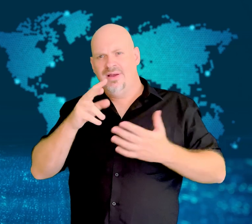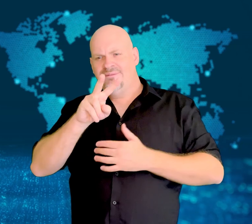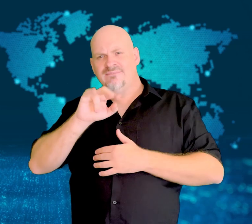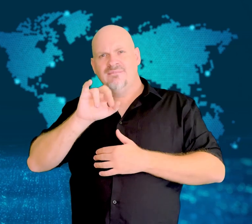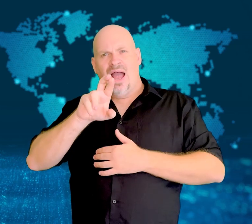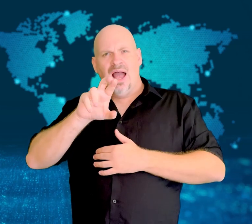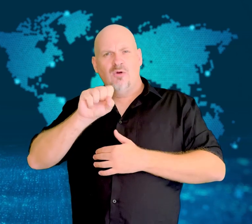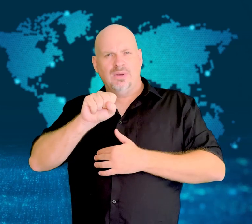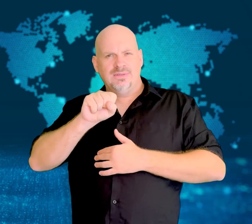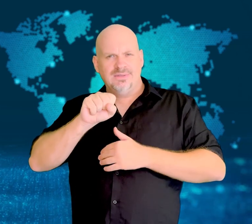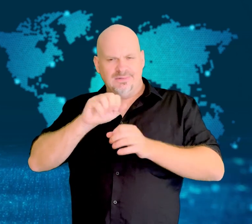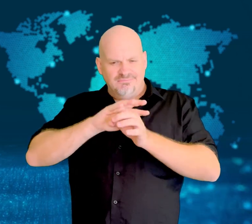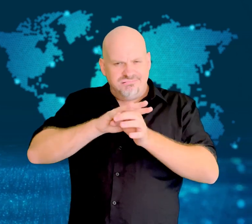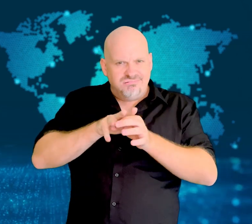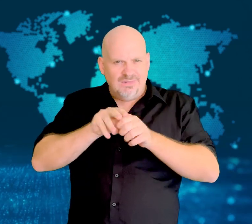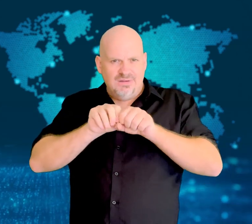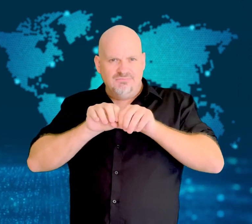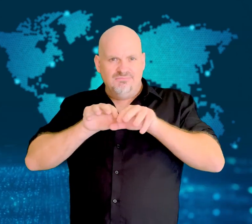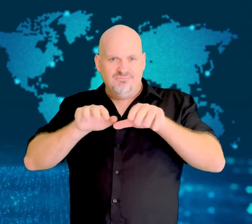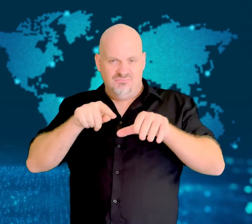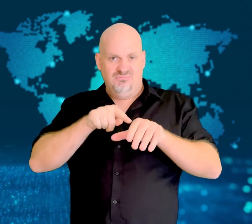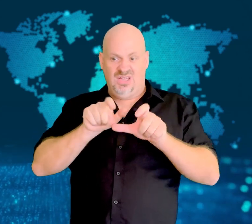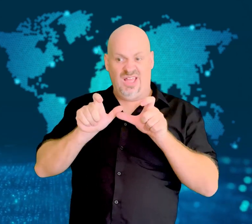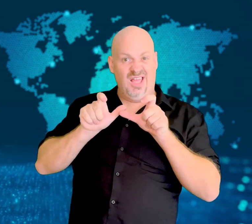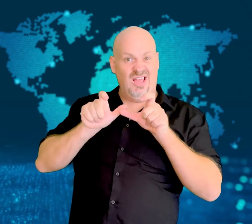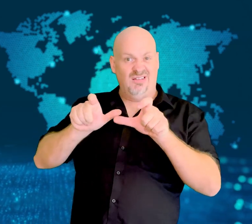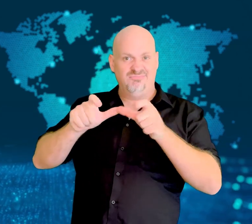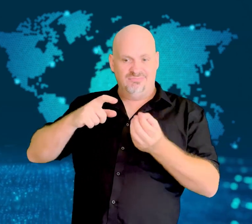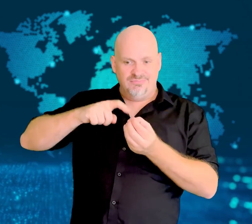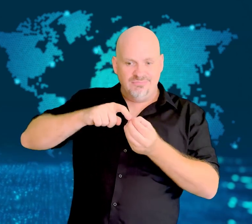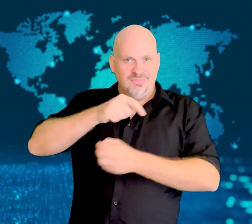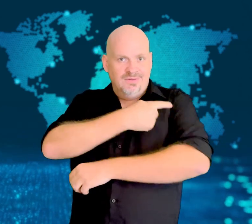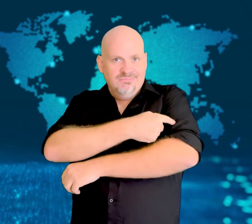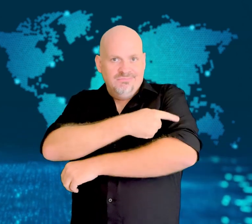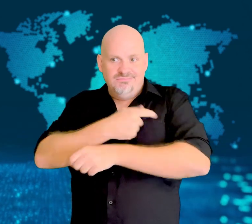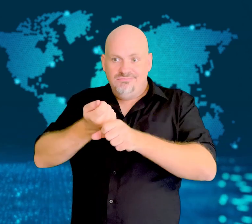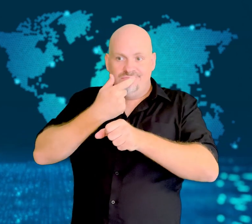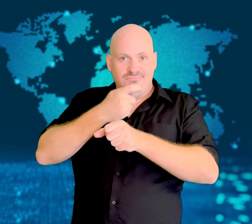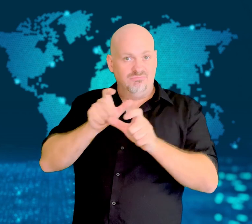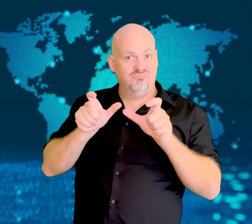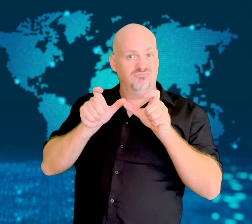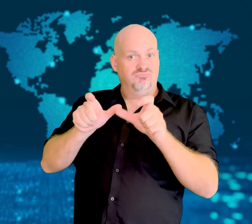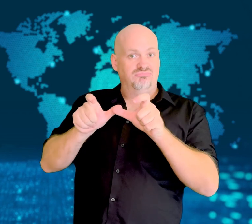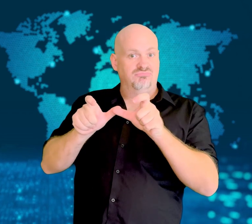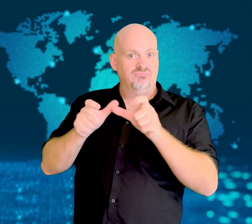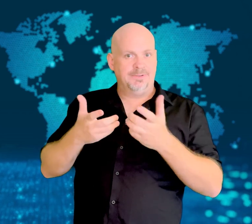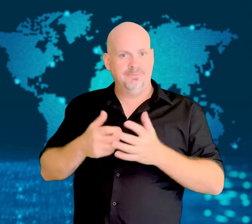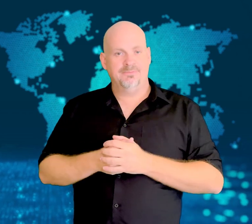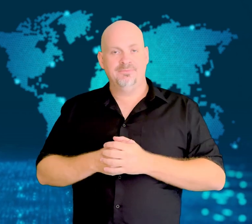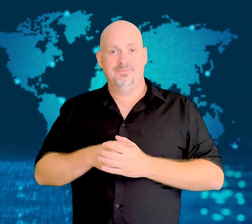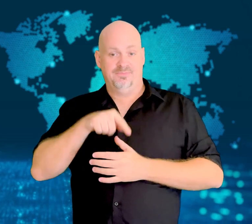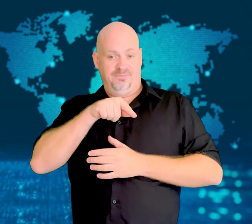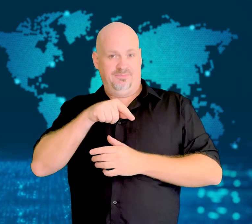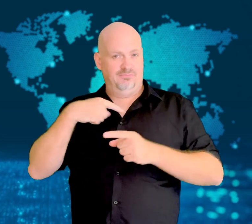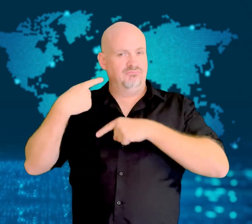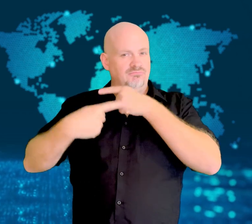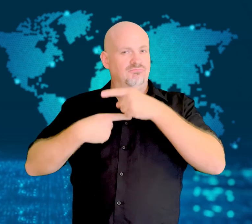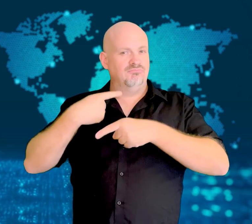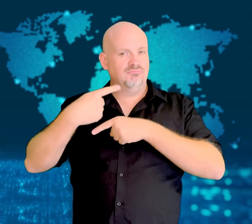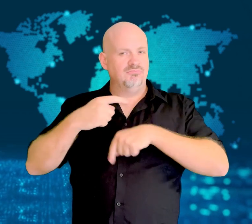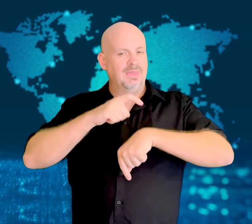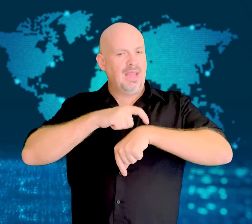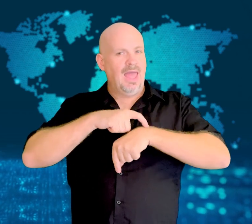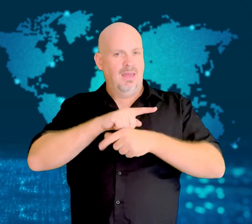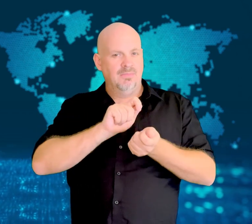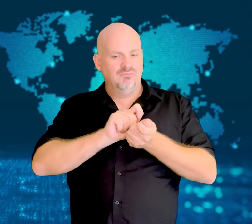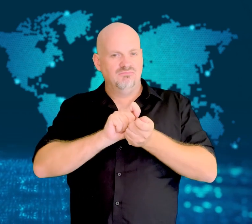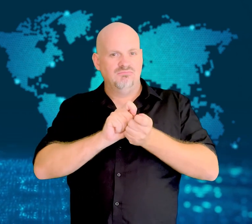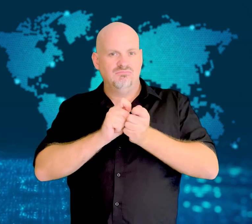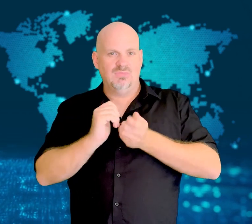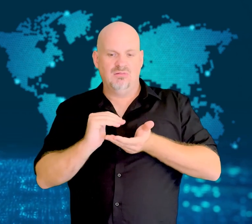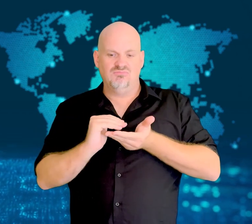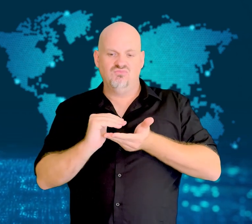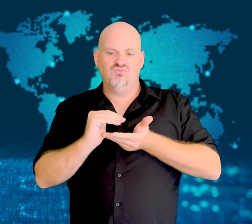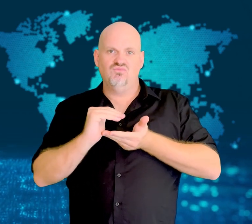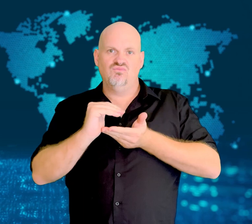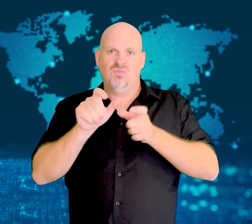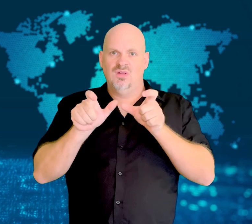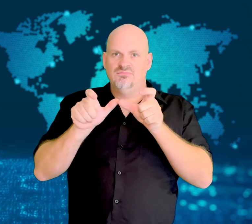It happens when a bacteria changes over time until antibiotics have little or